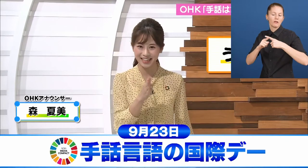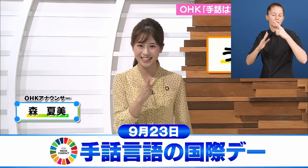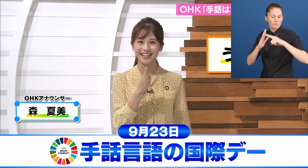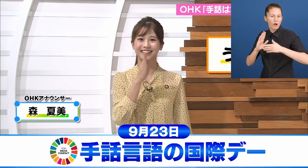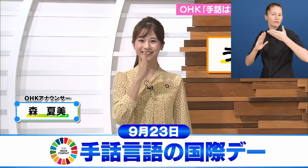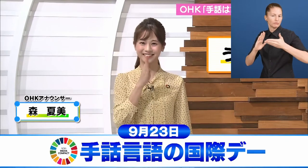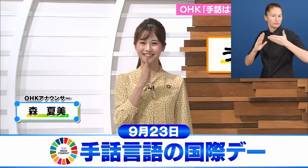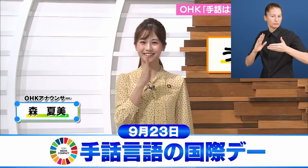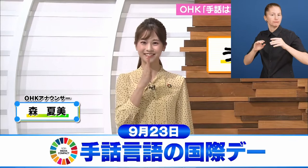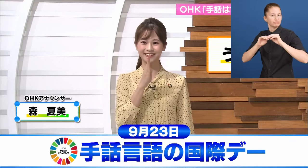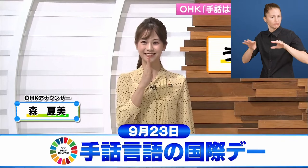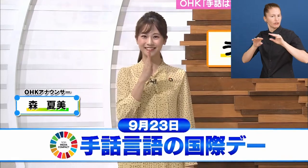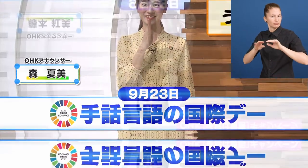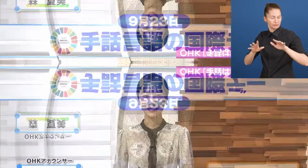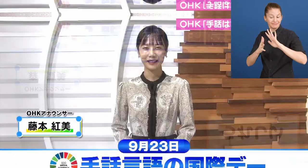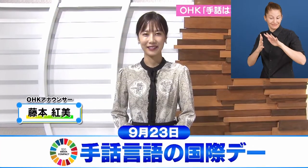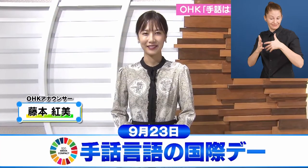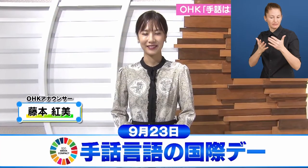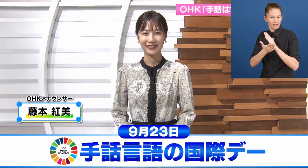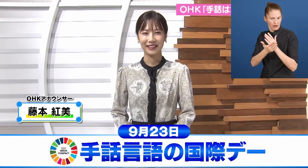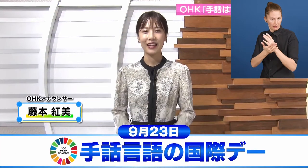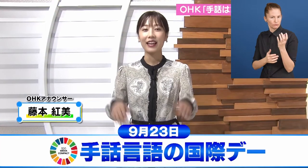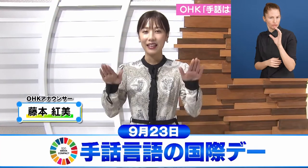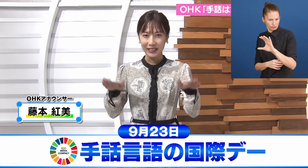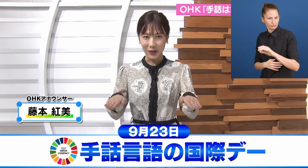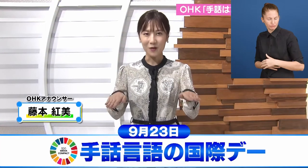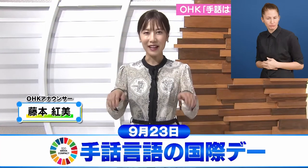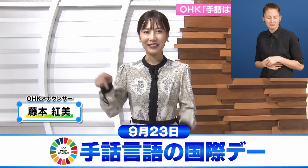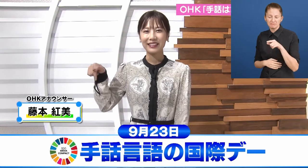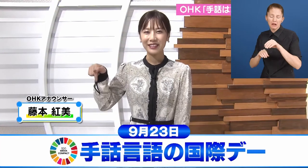Okayama Broadcasting. It informs the deaf community and